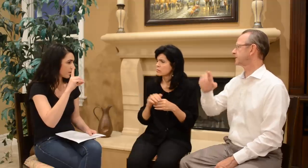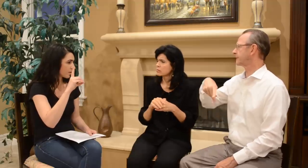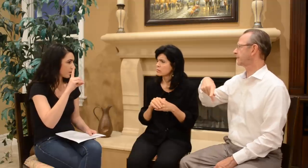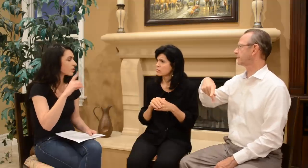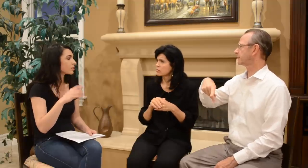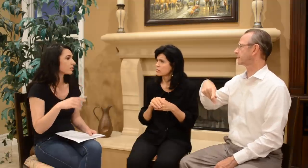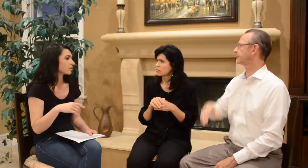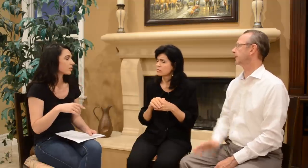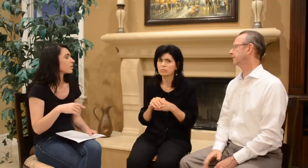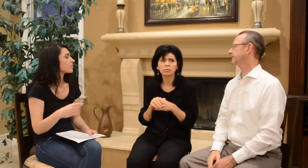CP